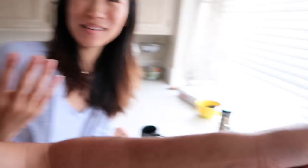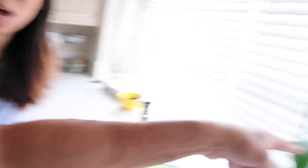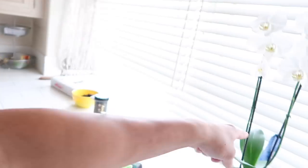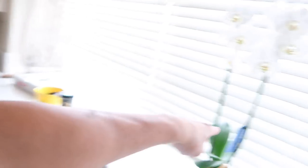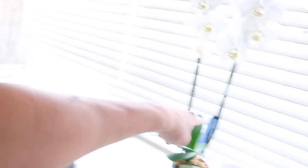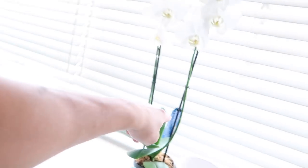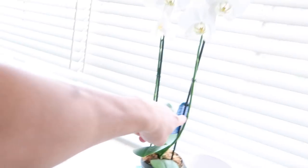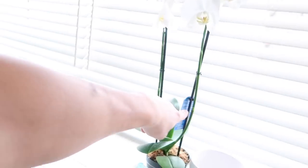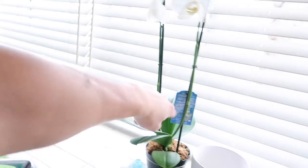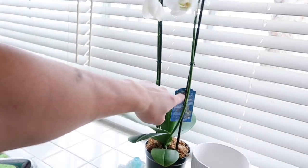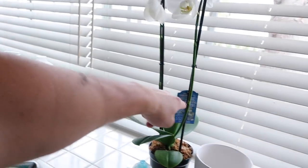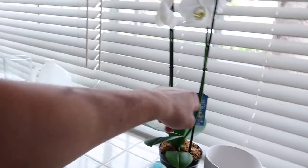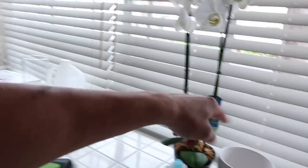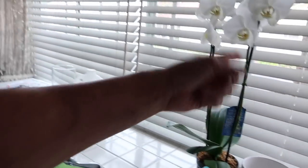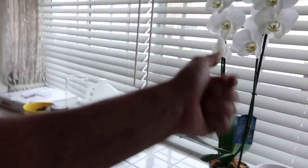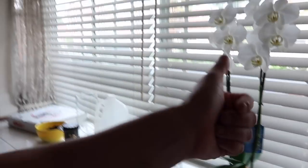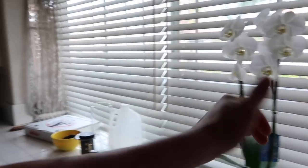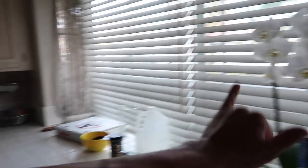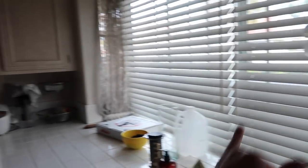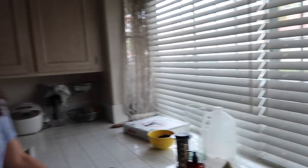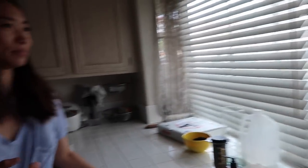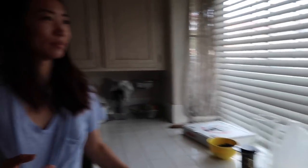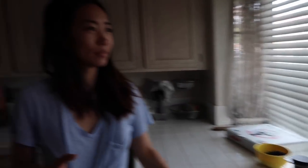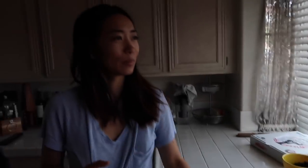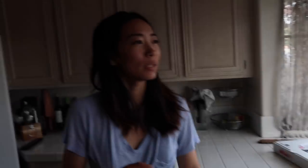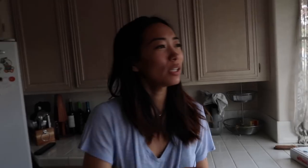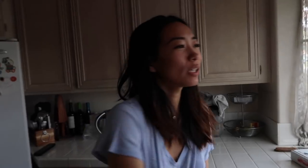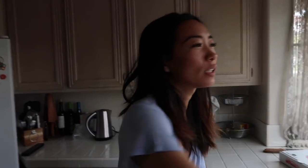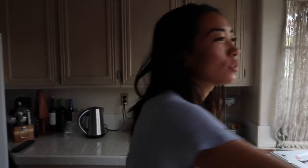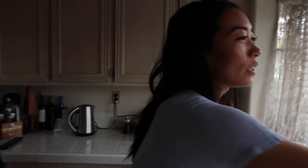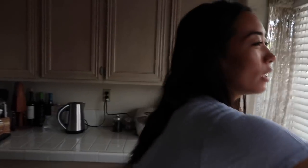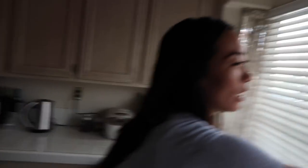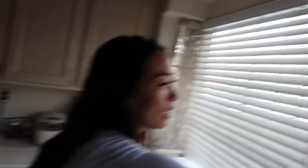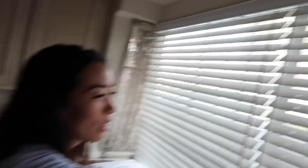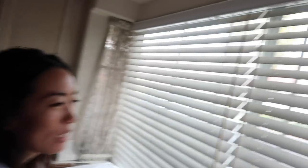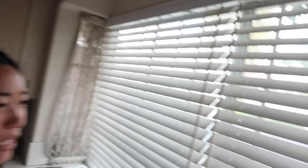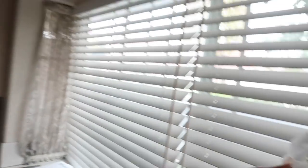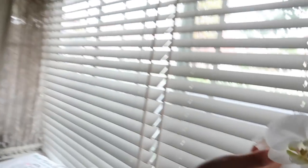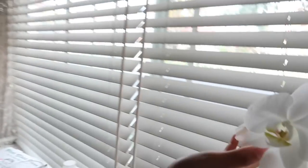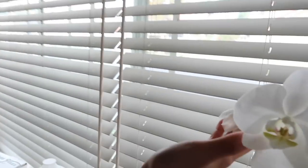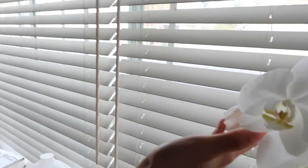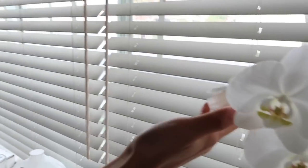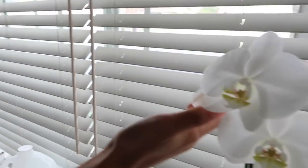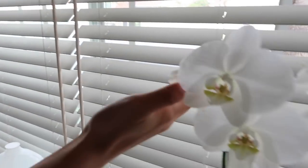R: nooo just follow the instructions follow that But look this guys already wimpy